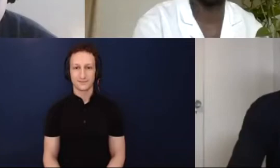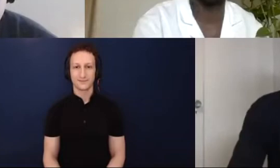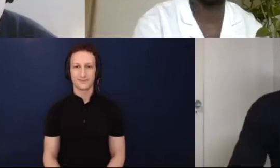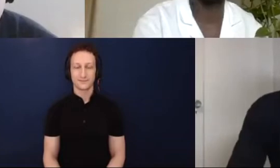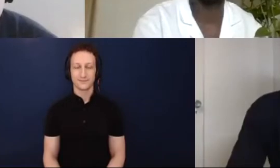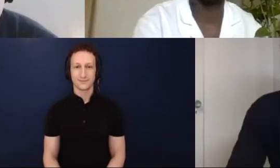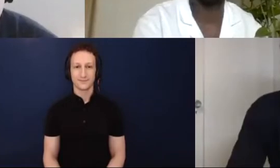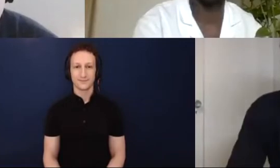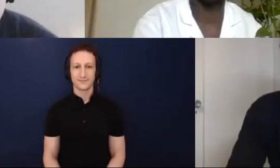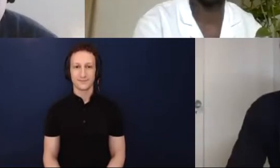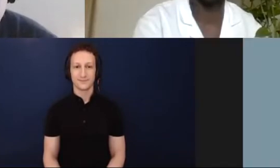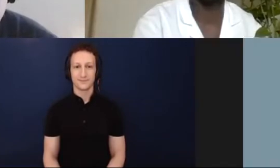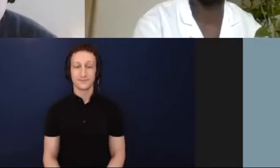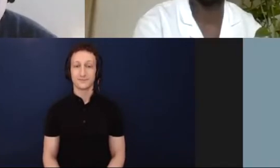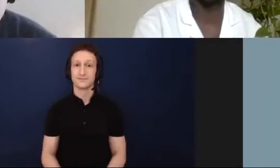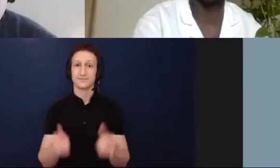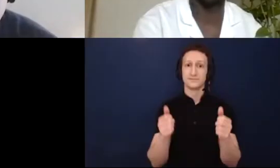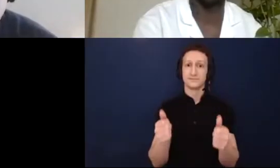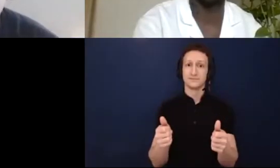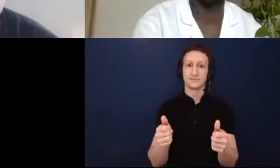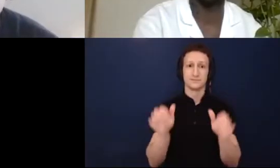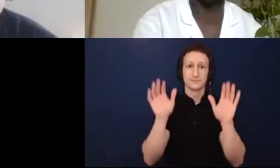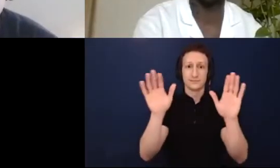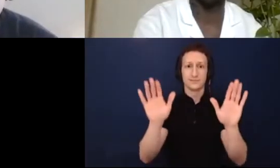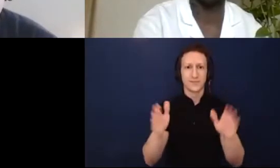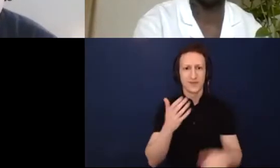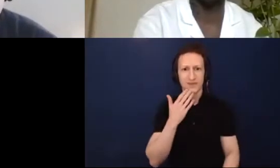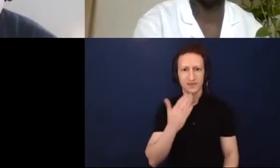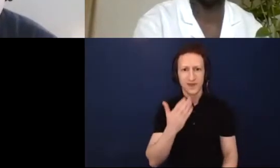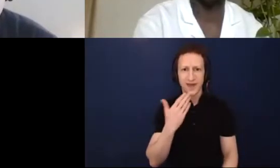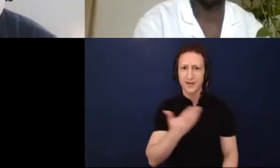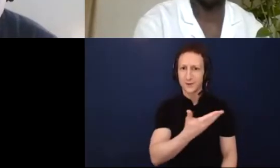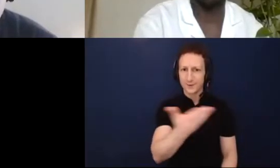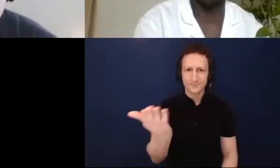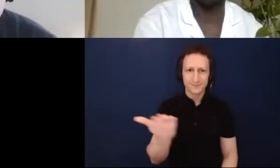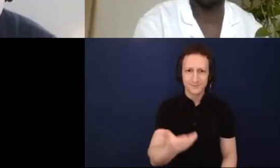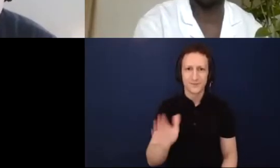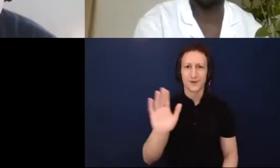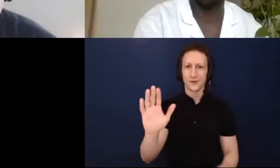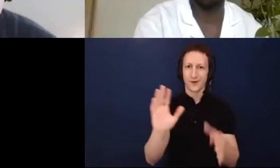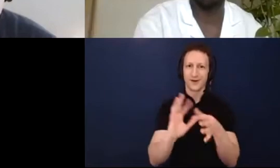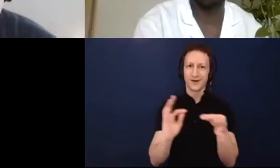Wonderful. Thank you. Thank you all. And I want to highlight something